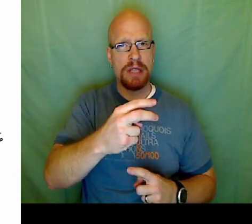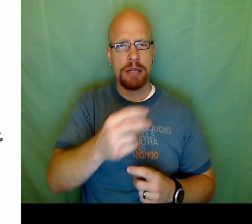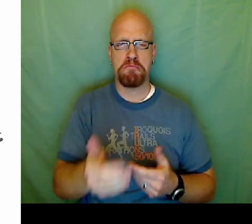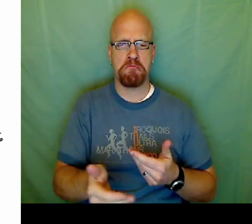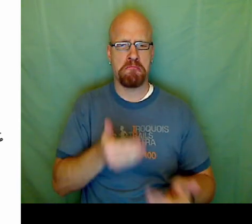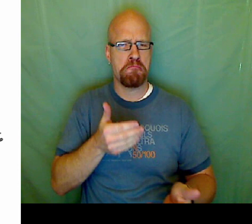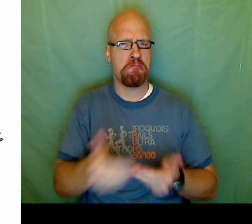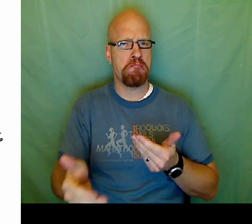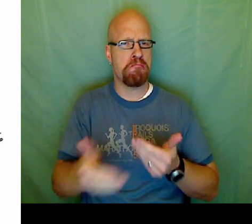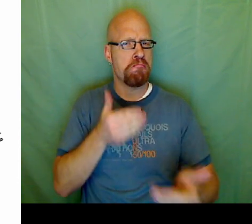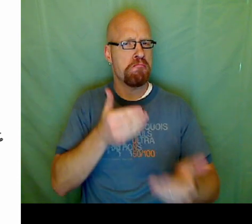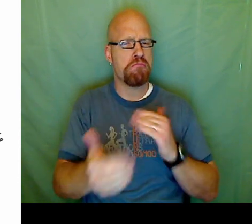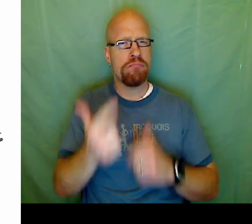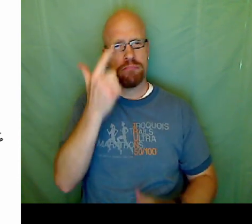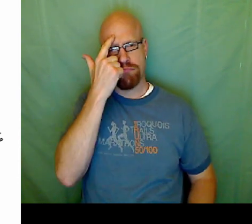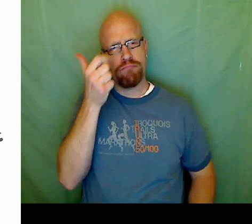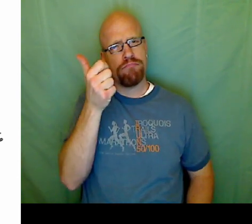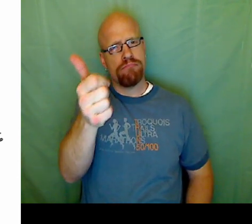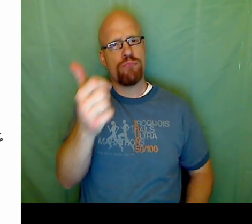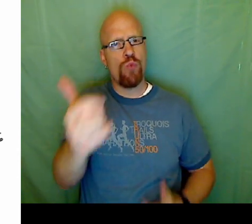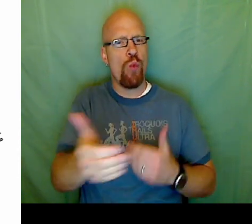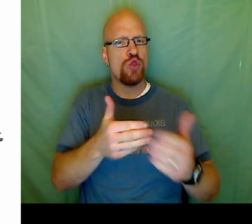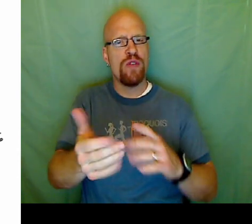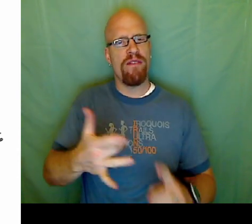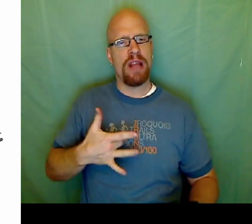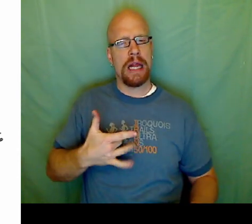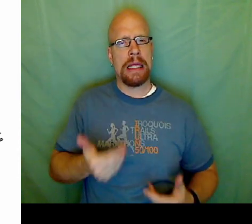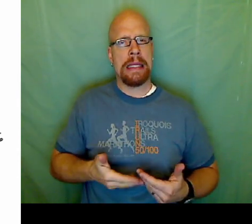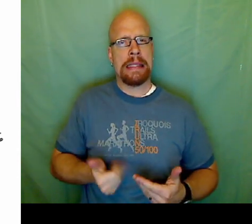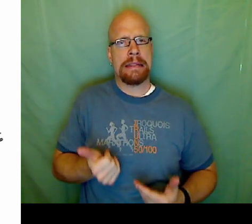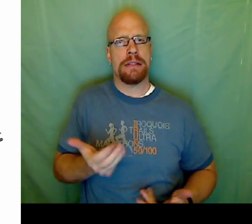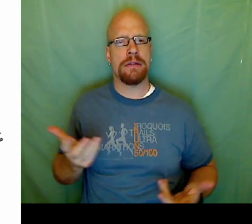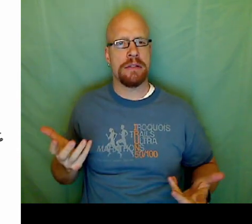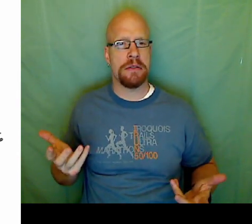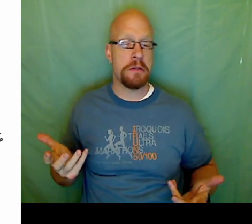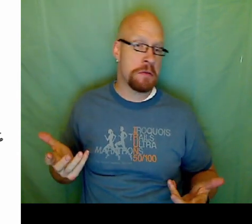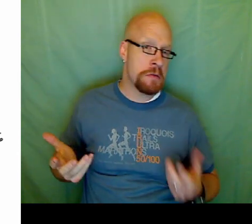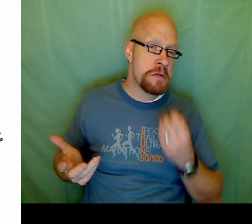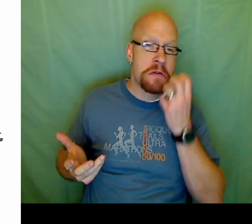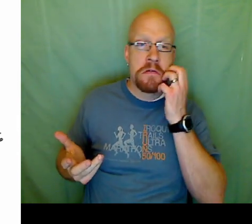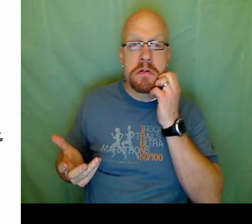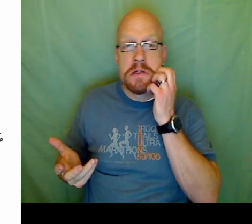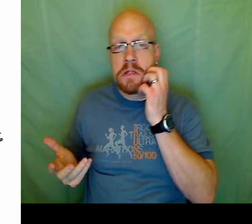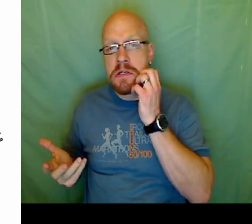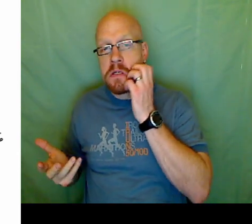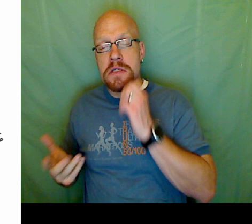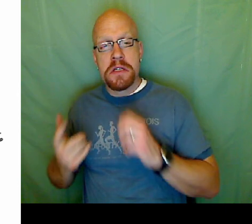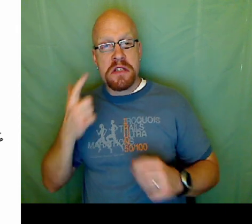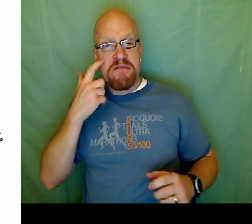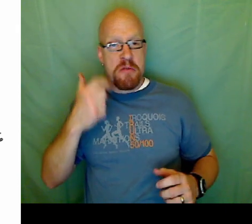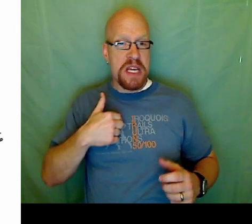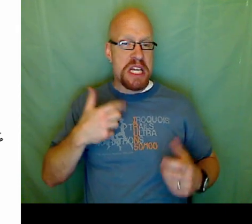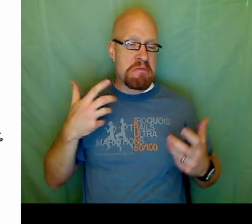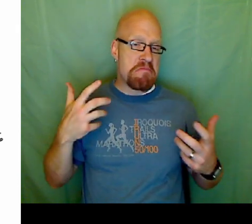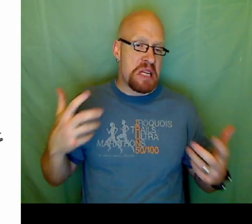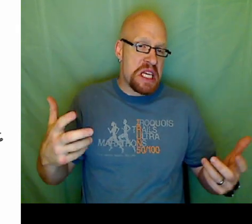Now we need to find the Y value. We have the X value, we can replace it